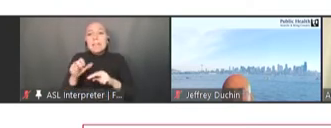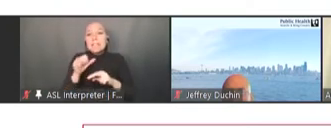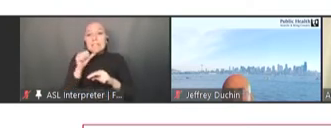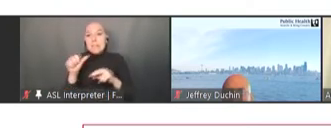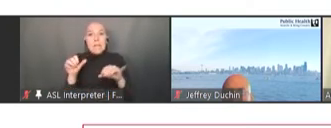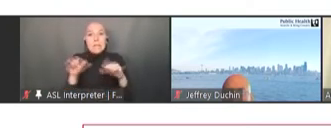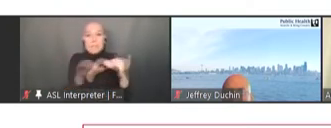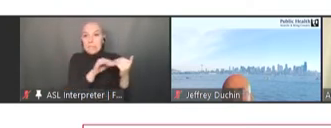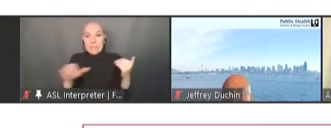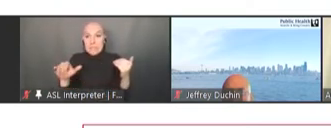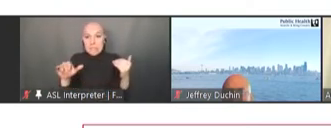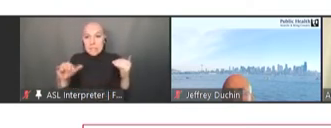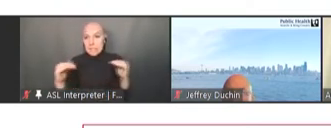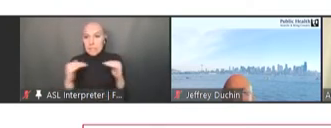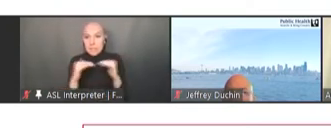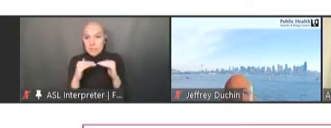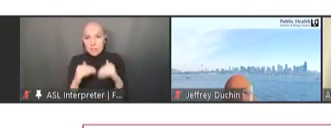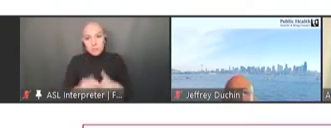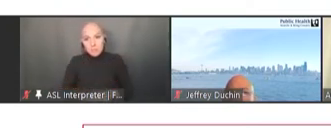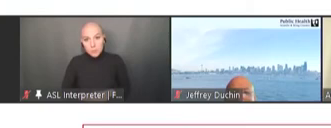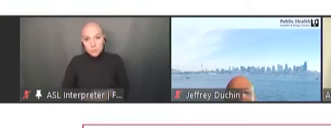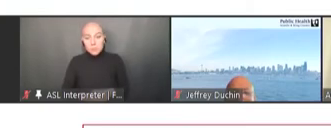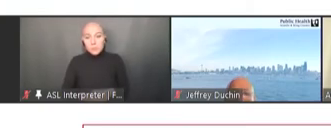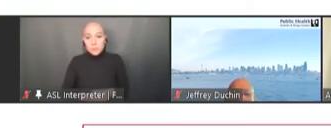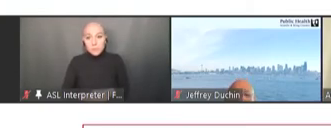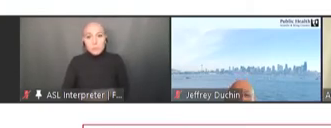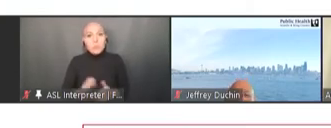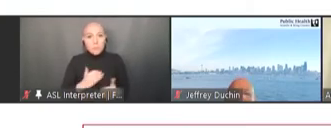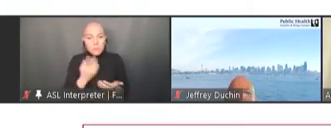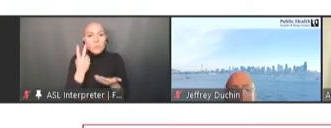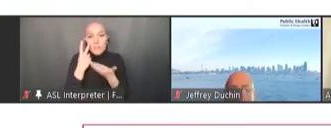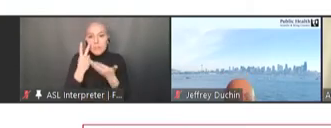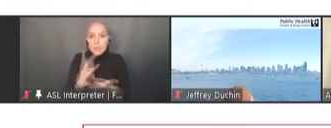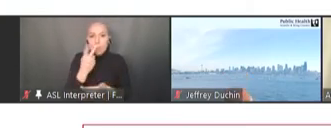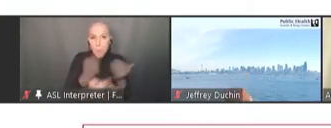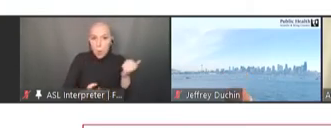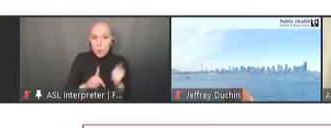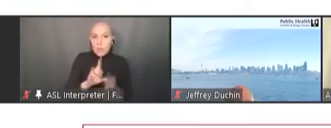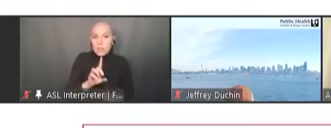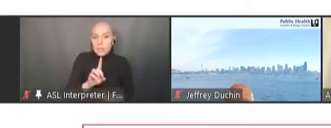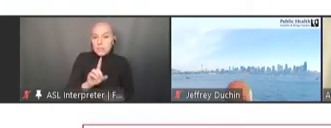And this has been seen in both DTP3 as well as Measles. Next slide, please.